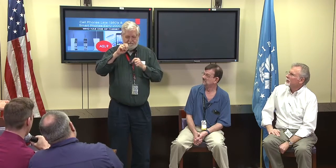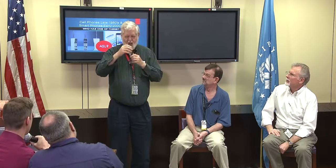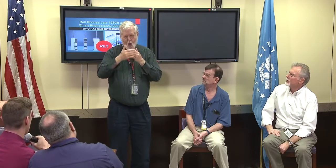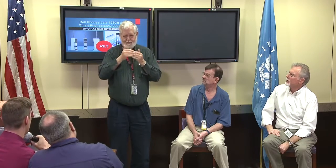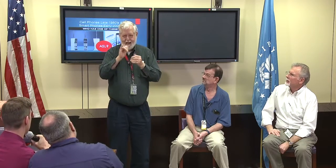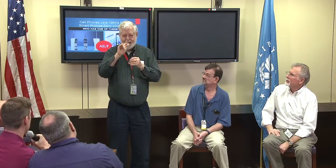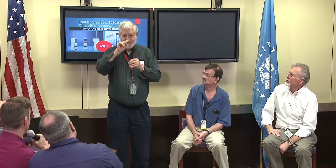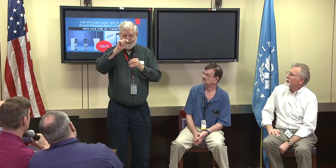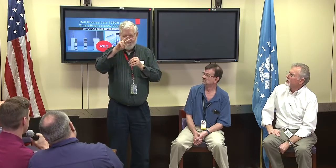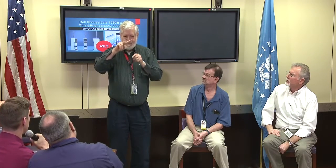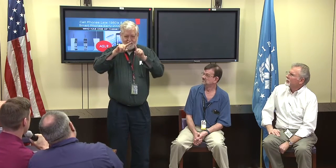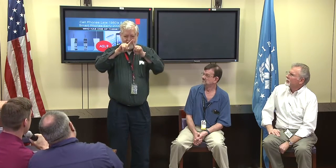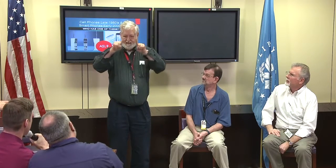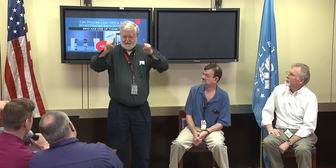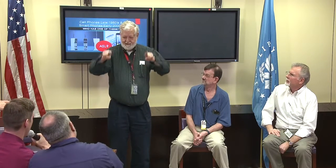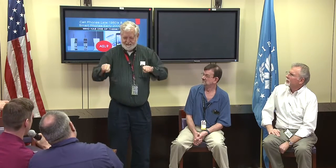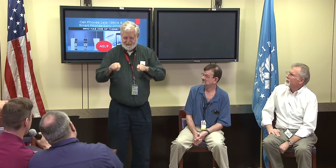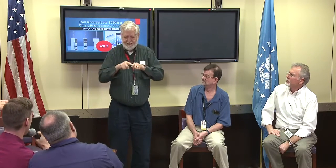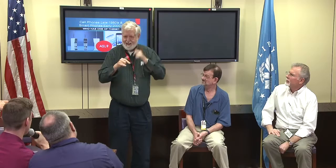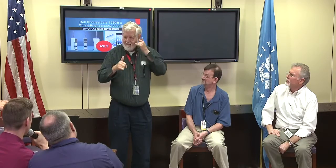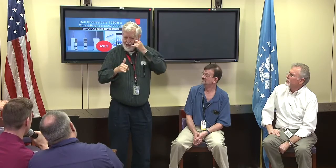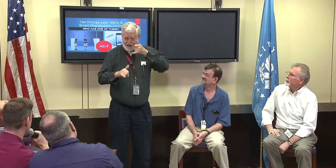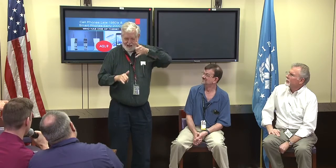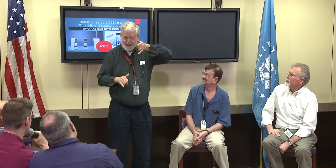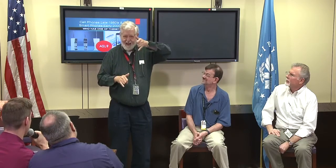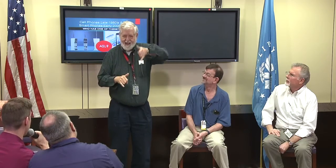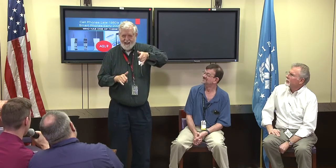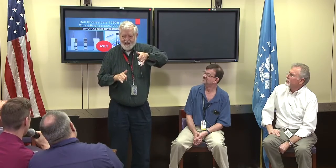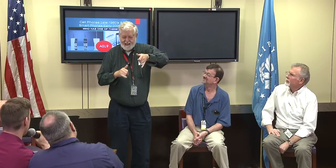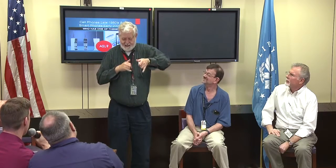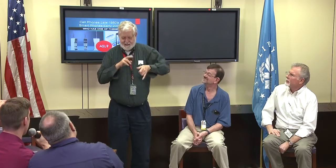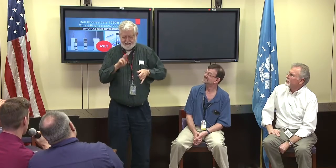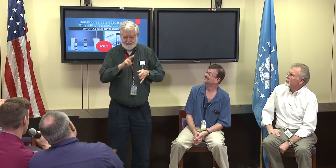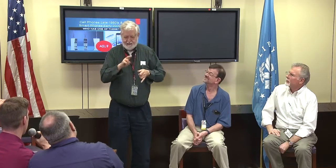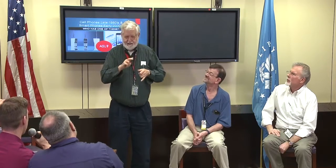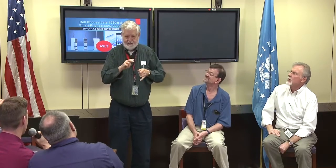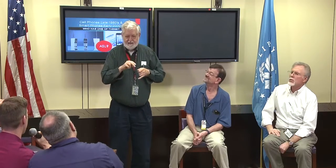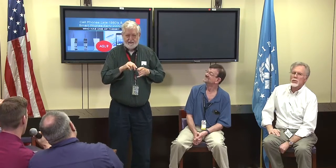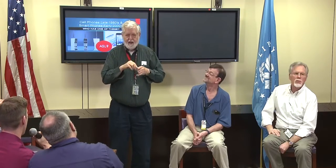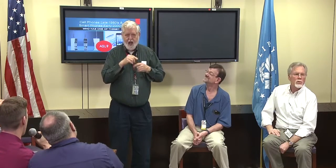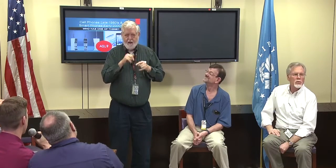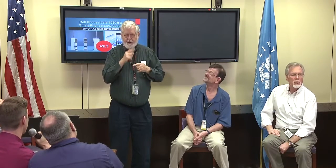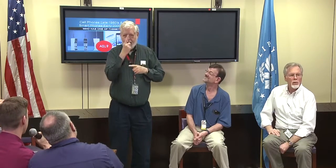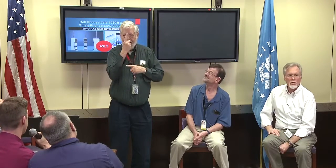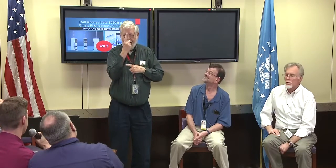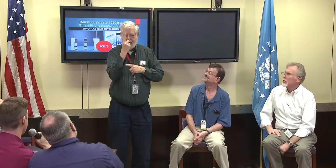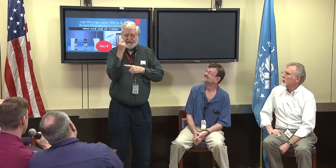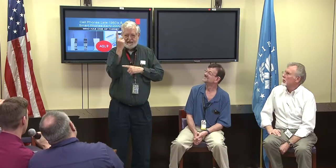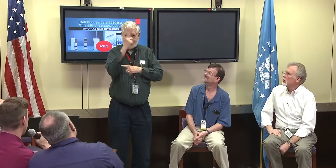it was a little TV screen and you would put a phone up against it.